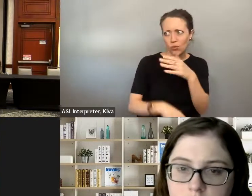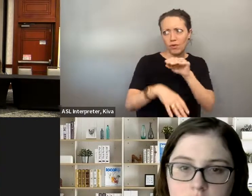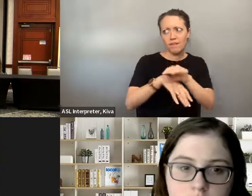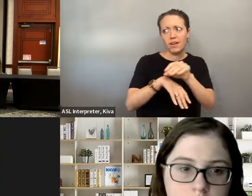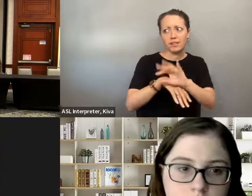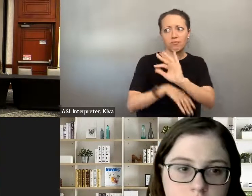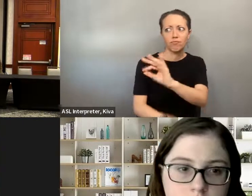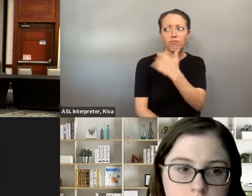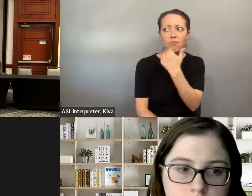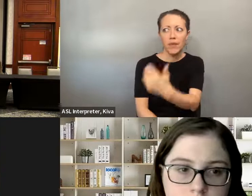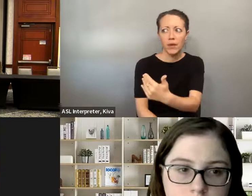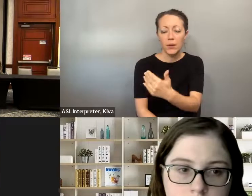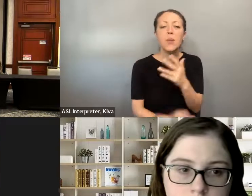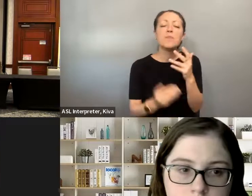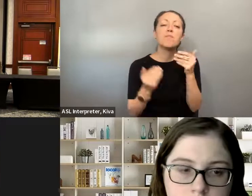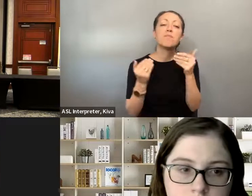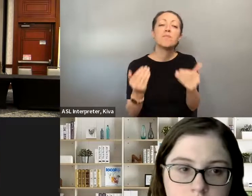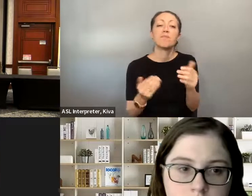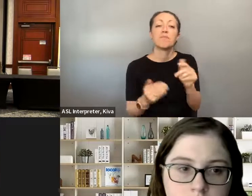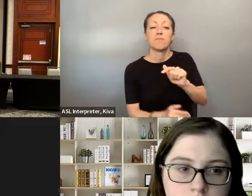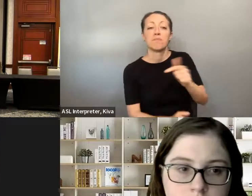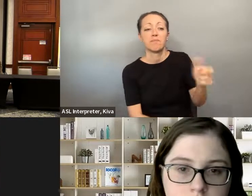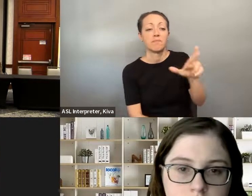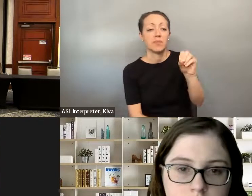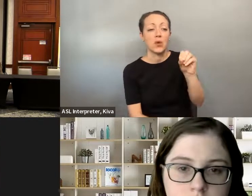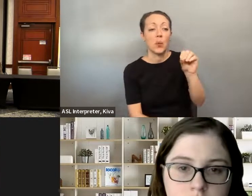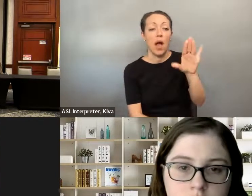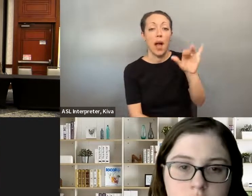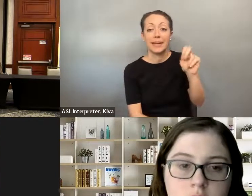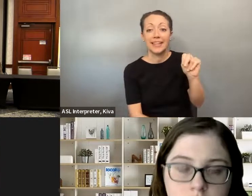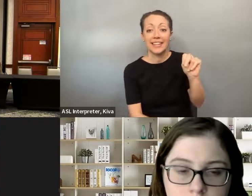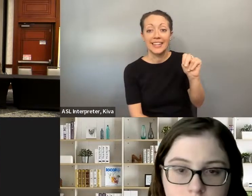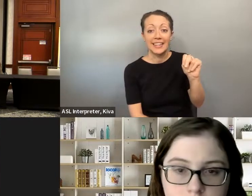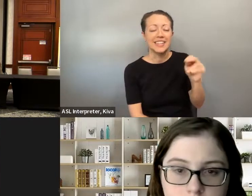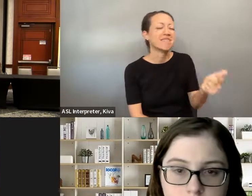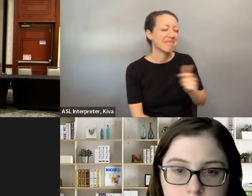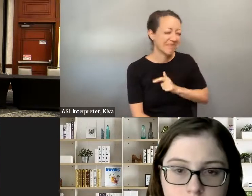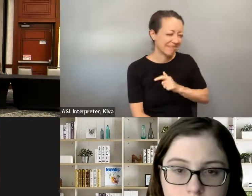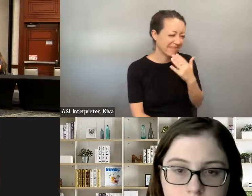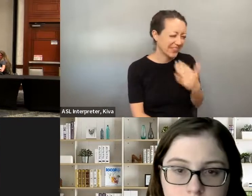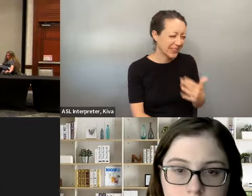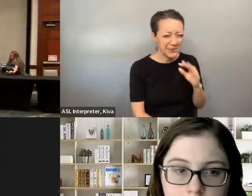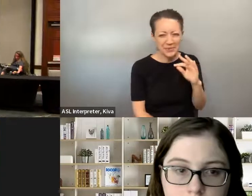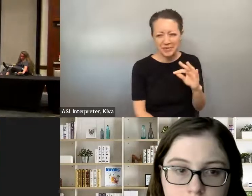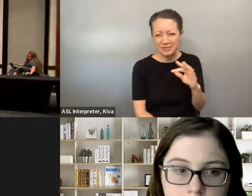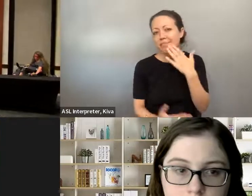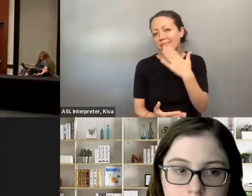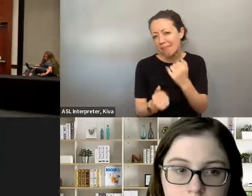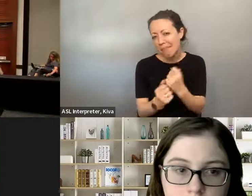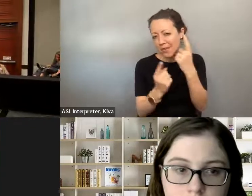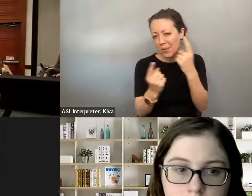aspect to help you. » Thank you for that wonderful Thank you for that wonderful piece of advice I'm gonna pass to Robin.